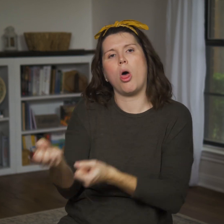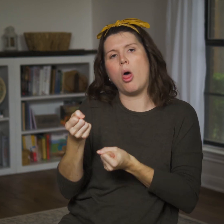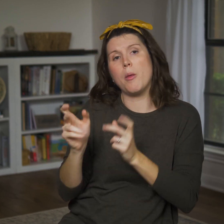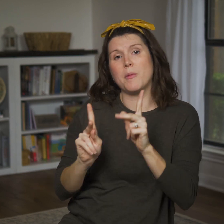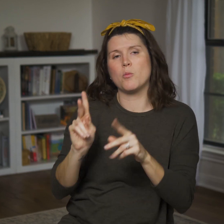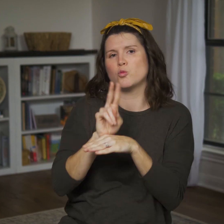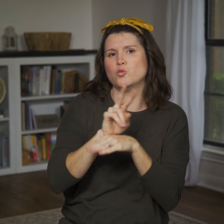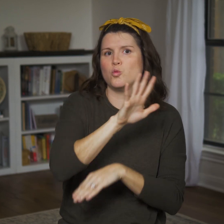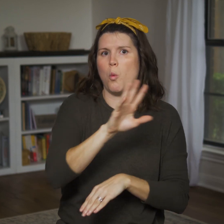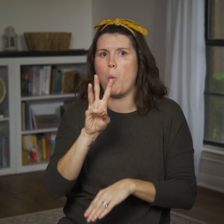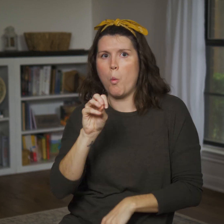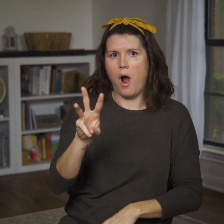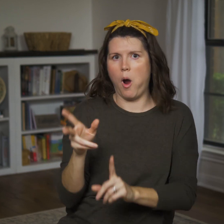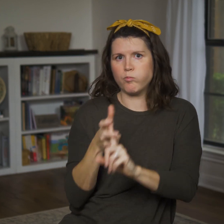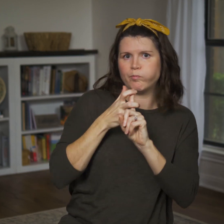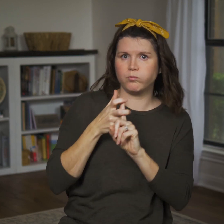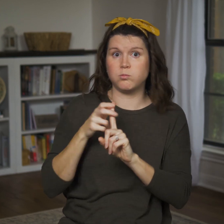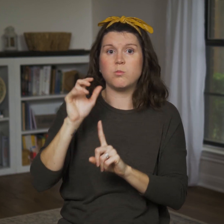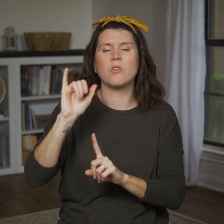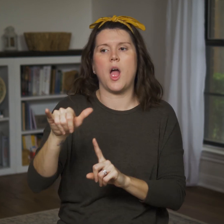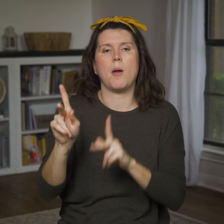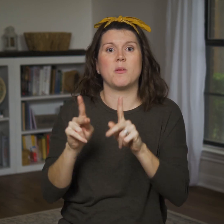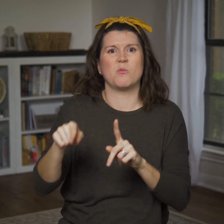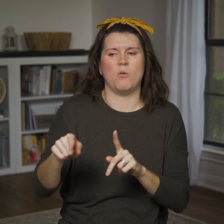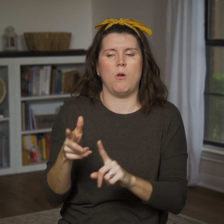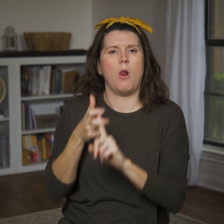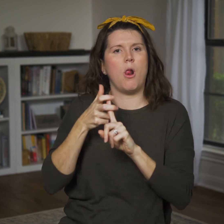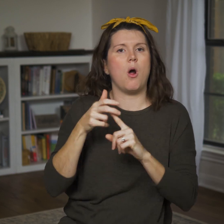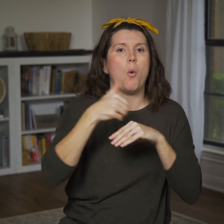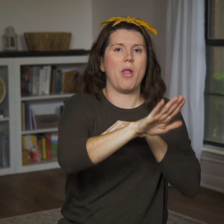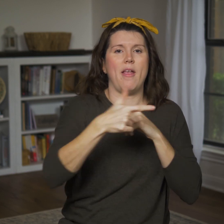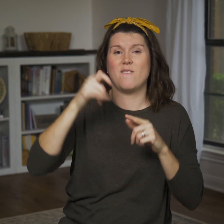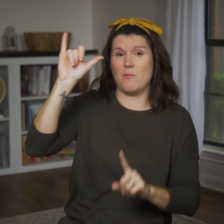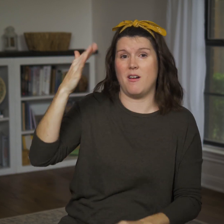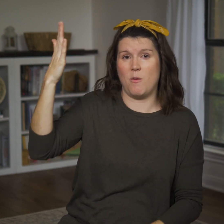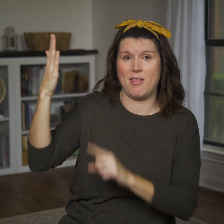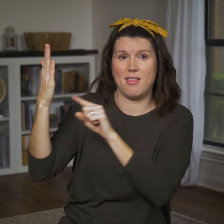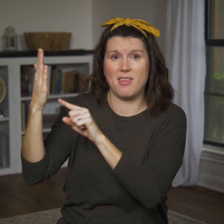and then uses that wow-factor to lure people away from YHWH.